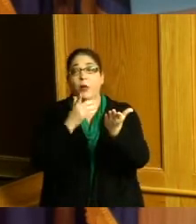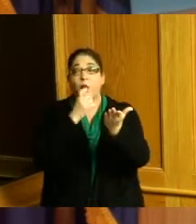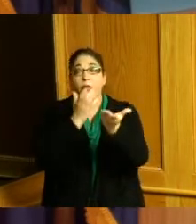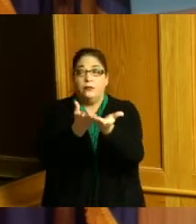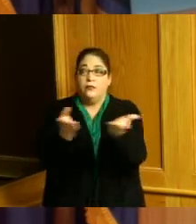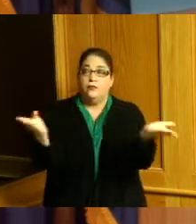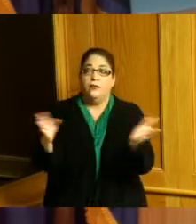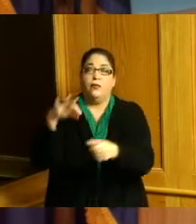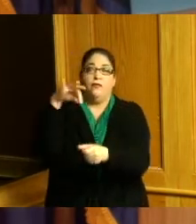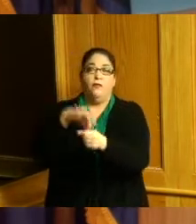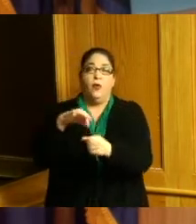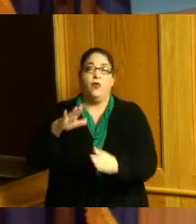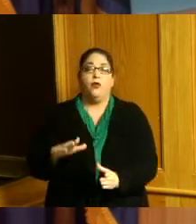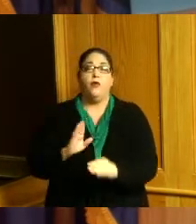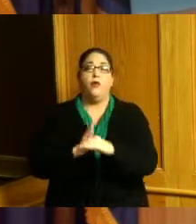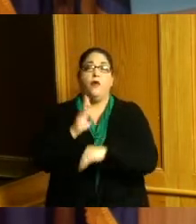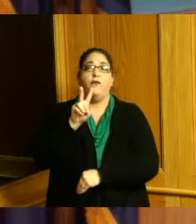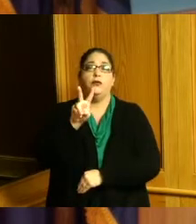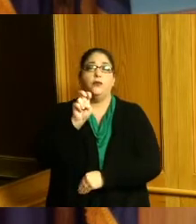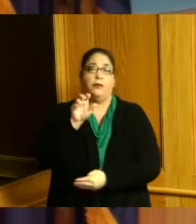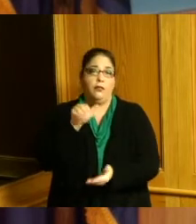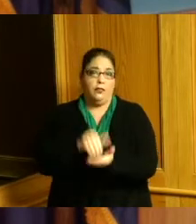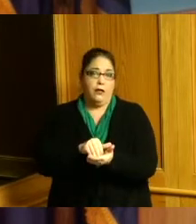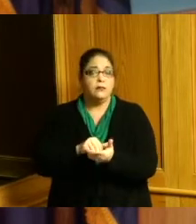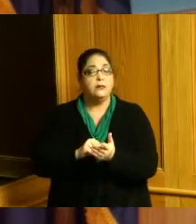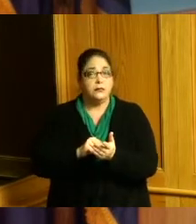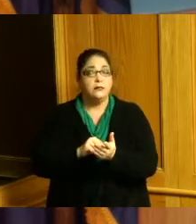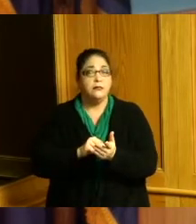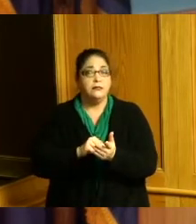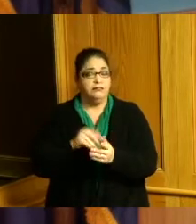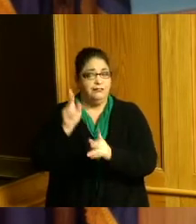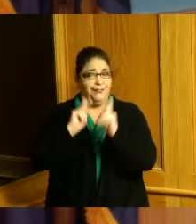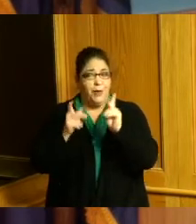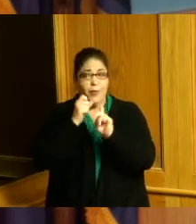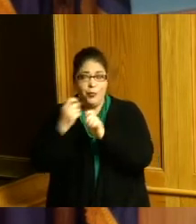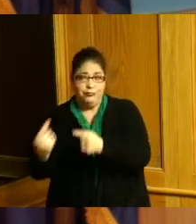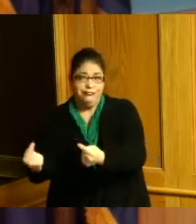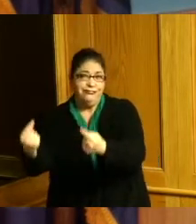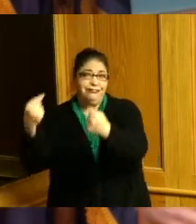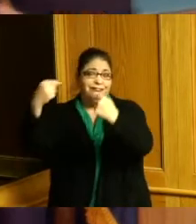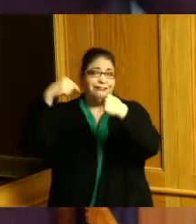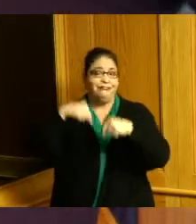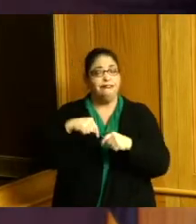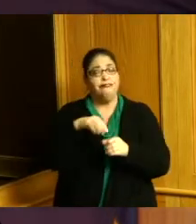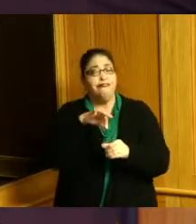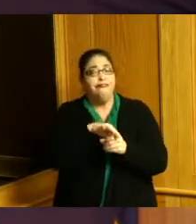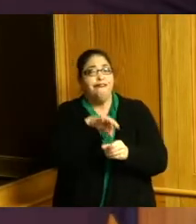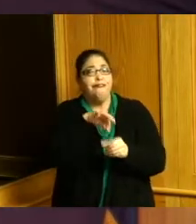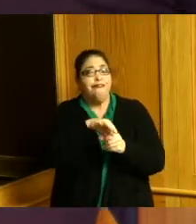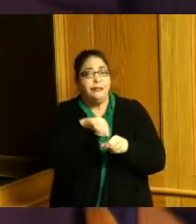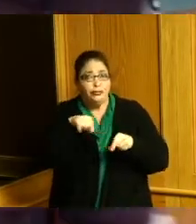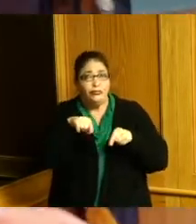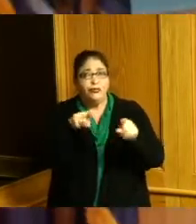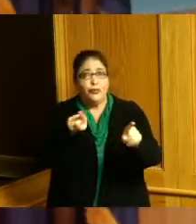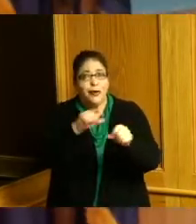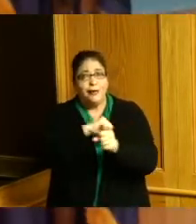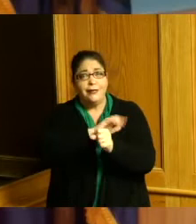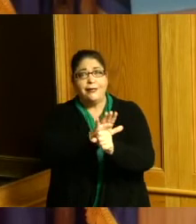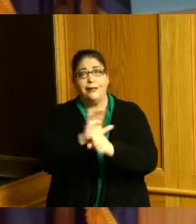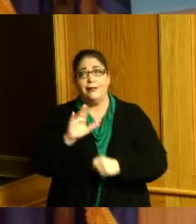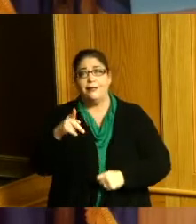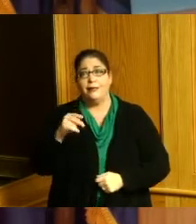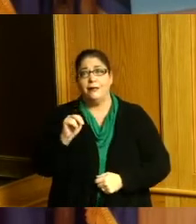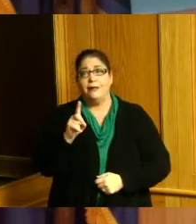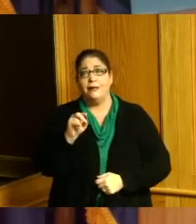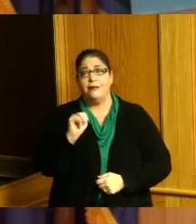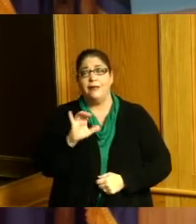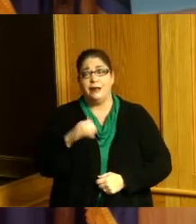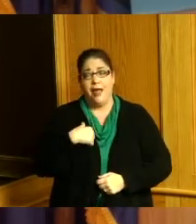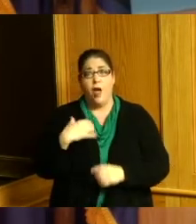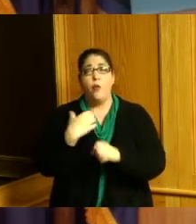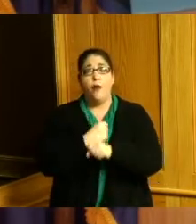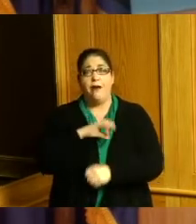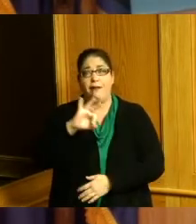over 200,000 of them that came out in a pandemic I've won nine elections but this one was different